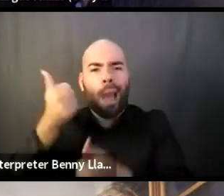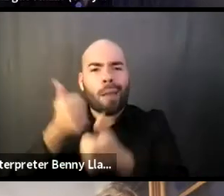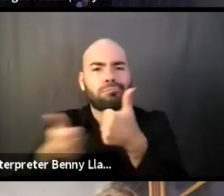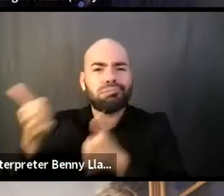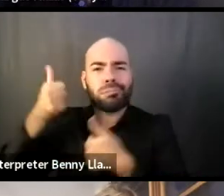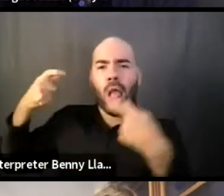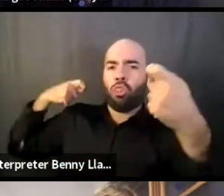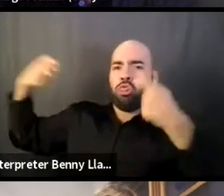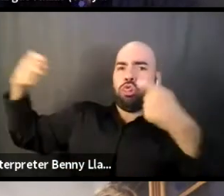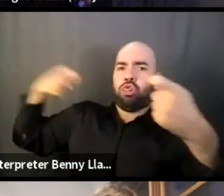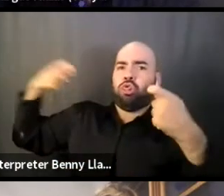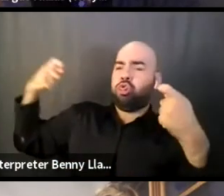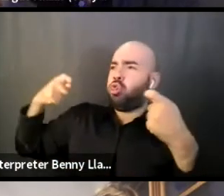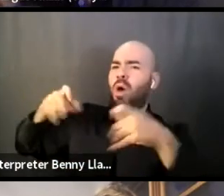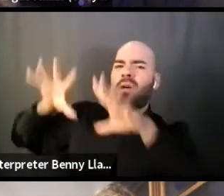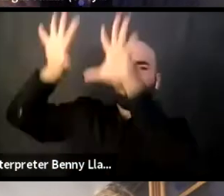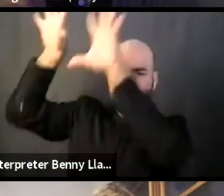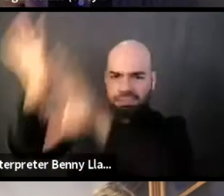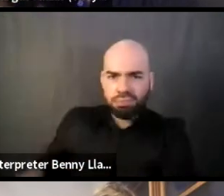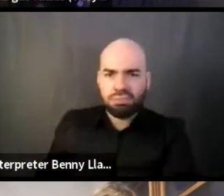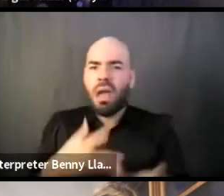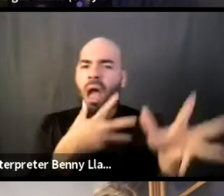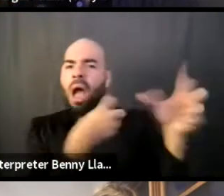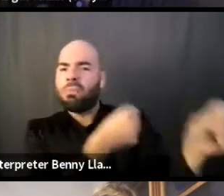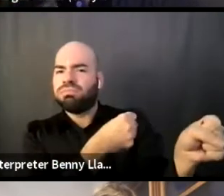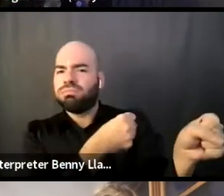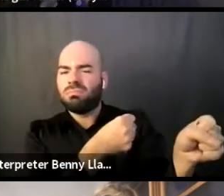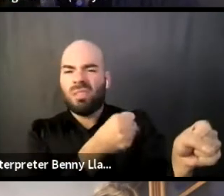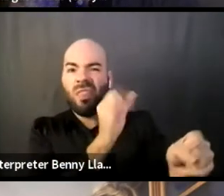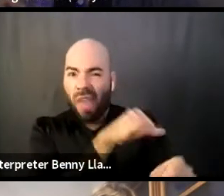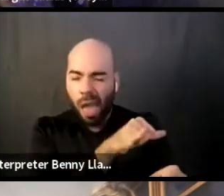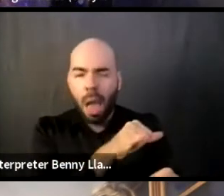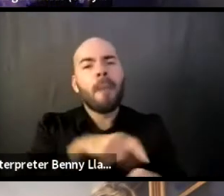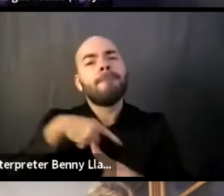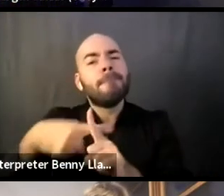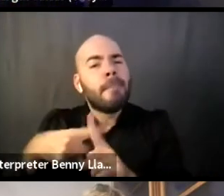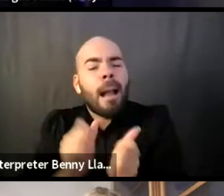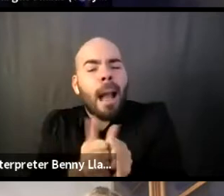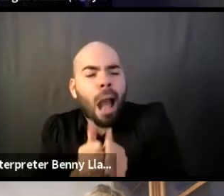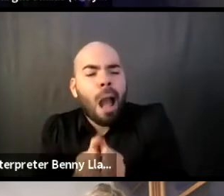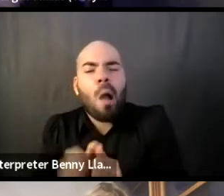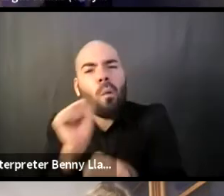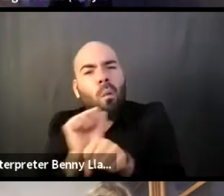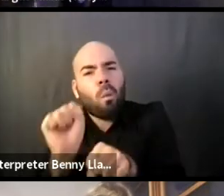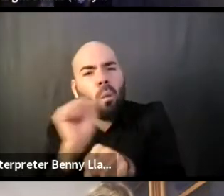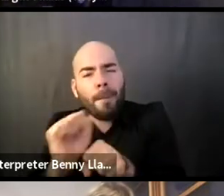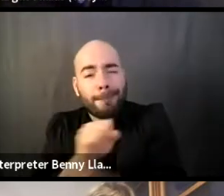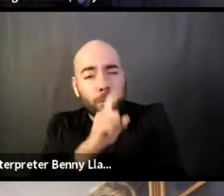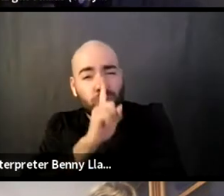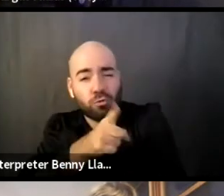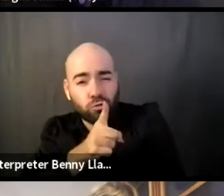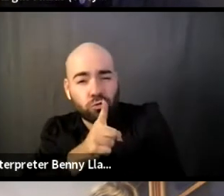but how do you actually work to ensure that the coalition that you are building